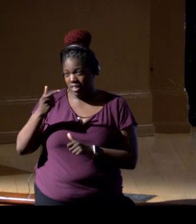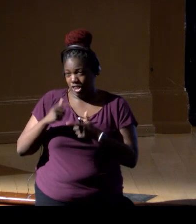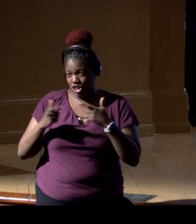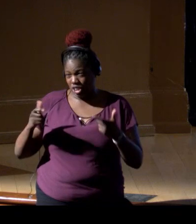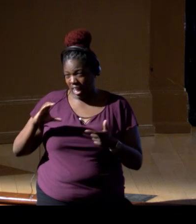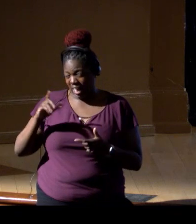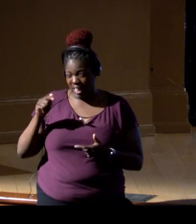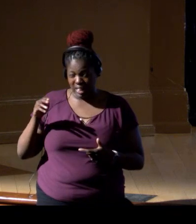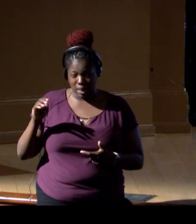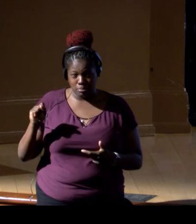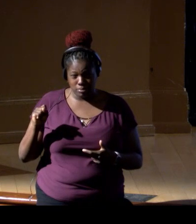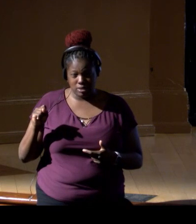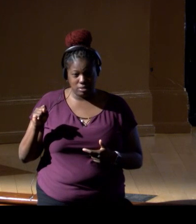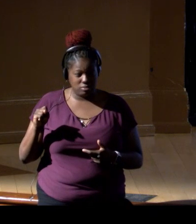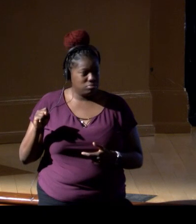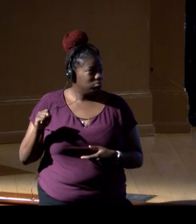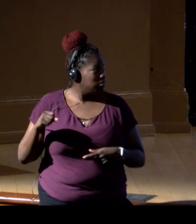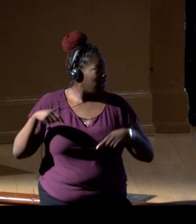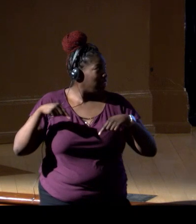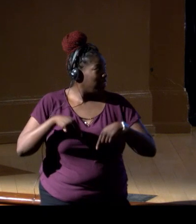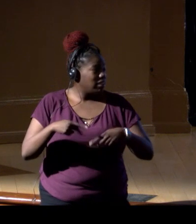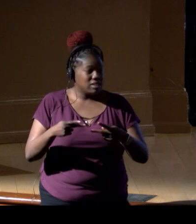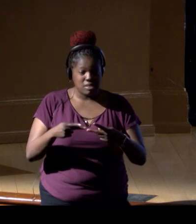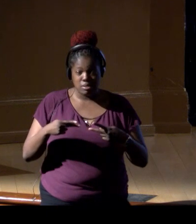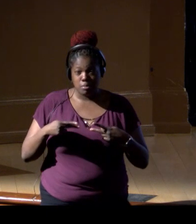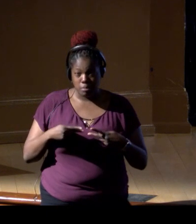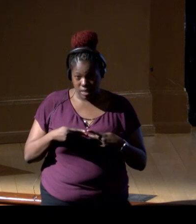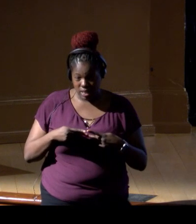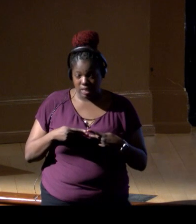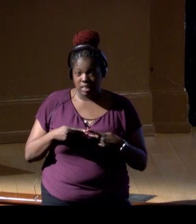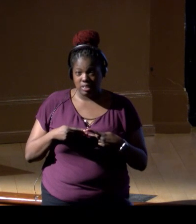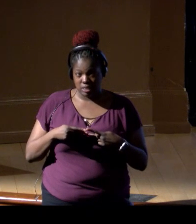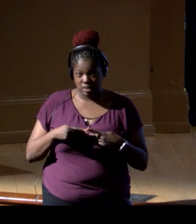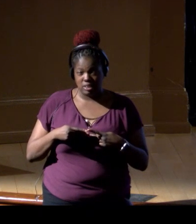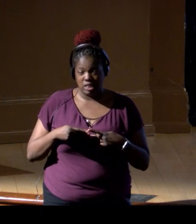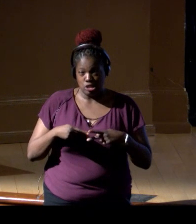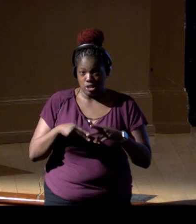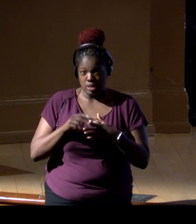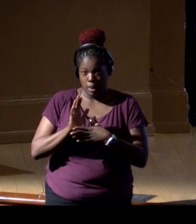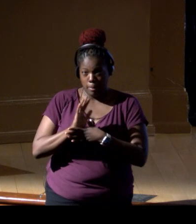You know, this is a place where there is a film on National Geographic Channel